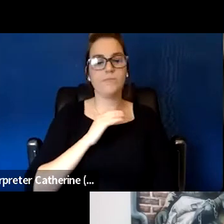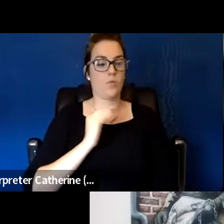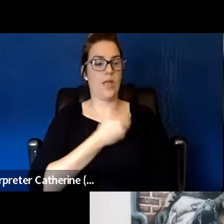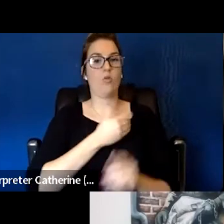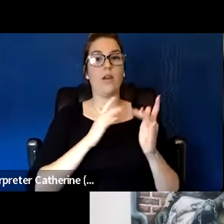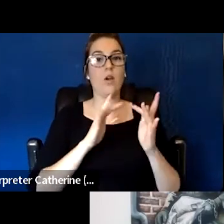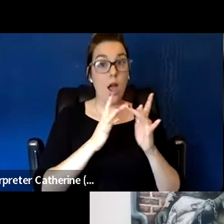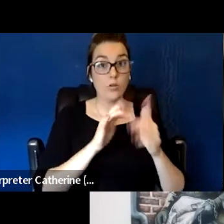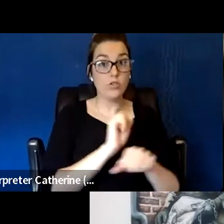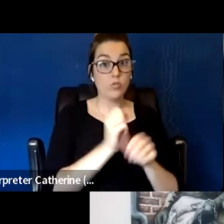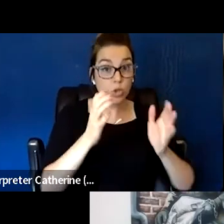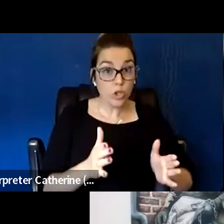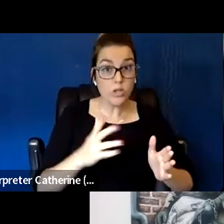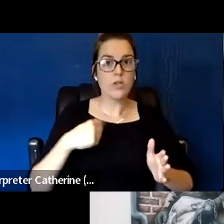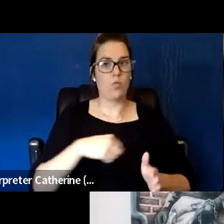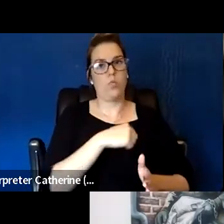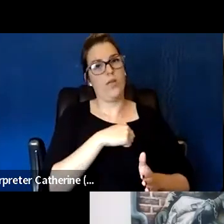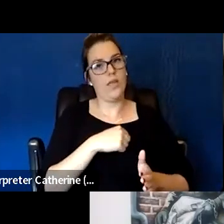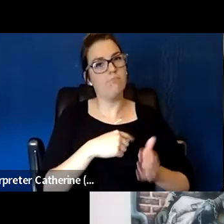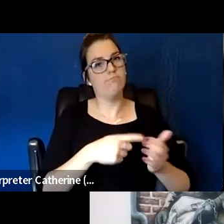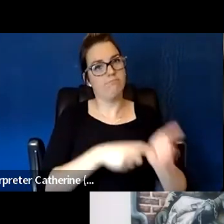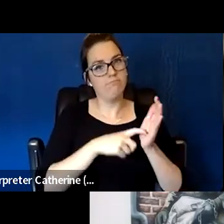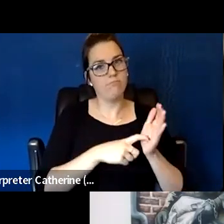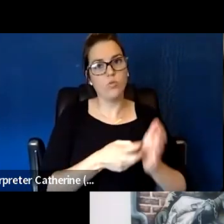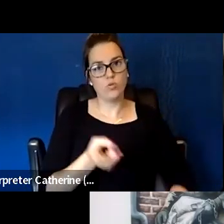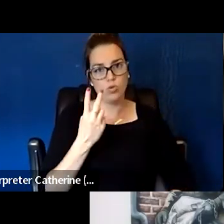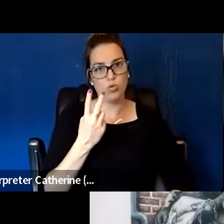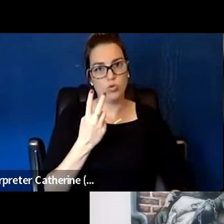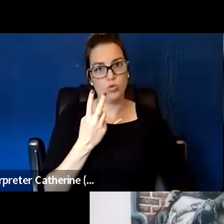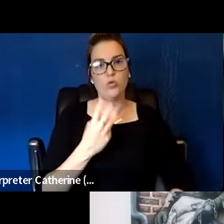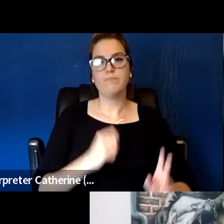and they adhere to Maslow's hierarchy of needs,